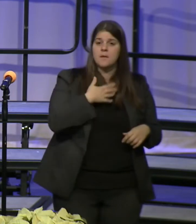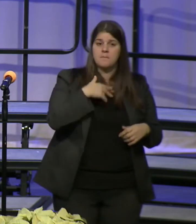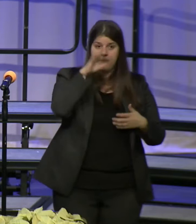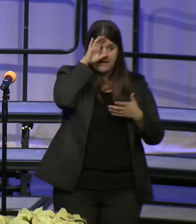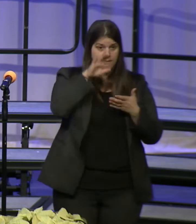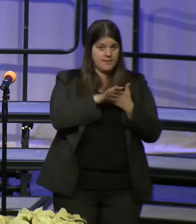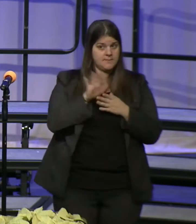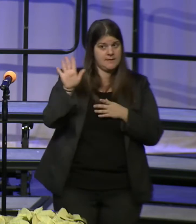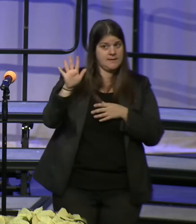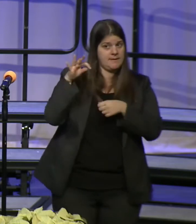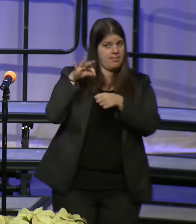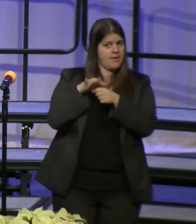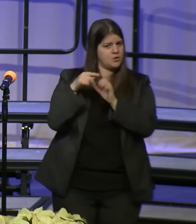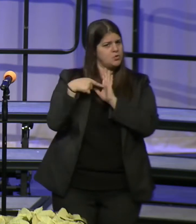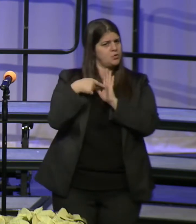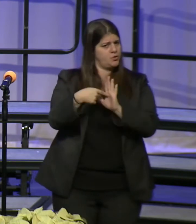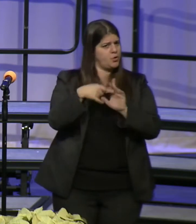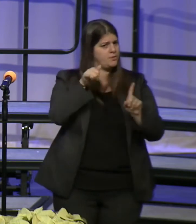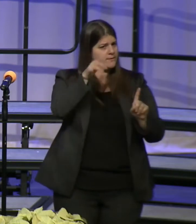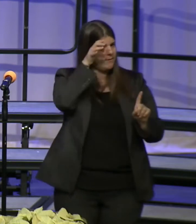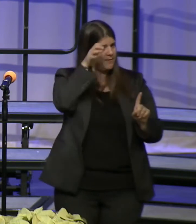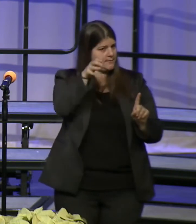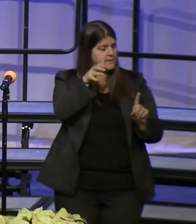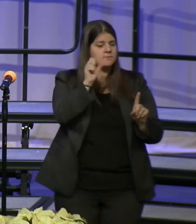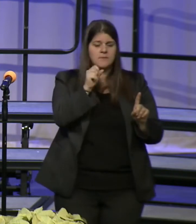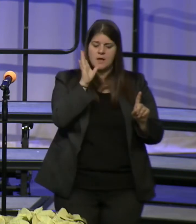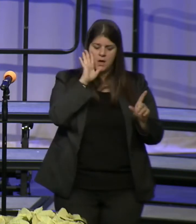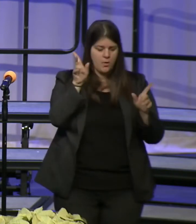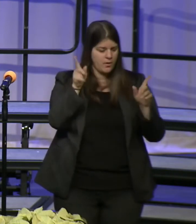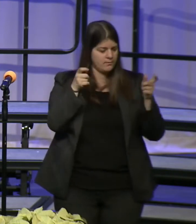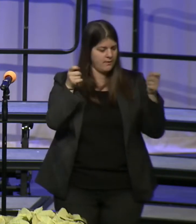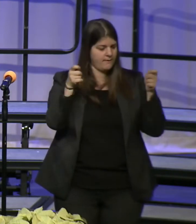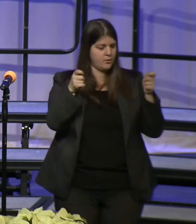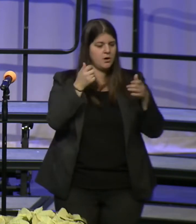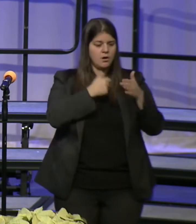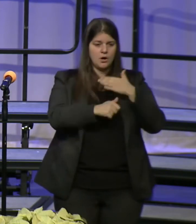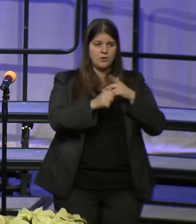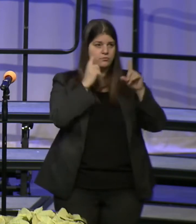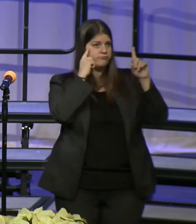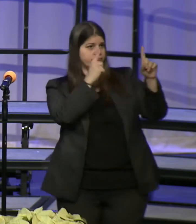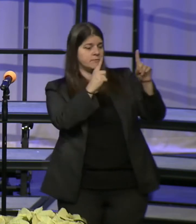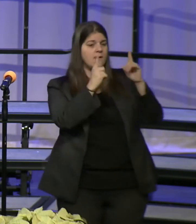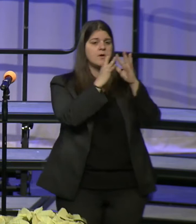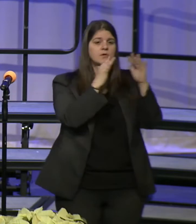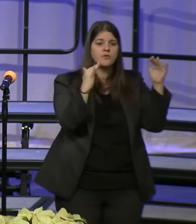this consciousness and he will govern under the mandate of diversity, inclusion, and tolerance.